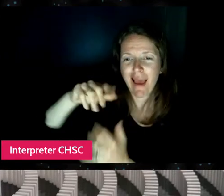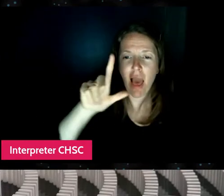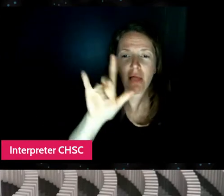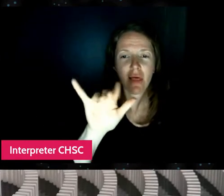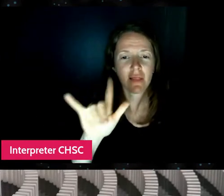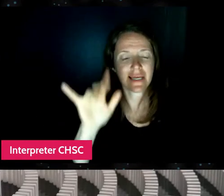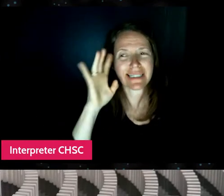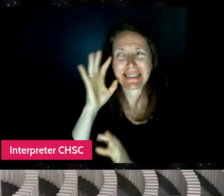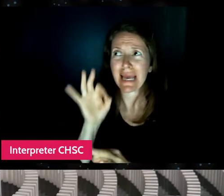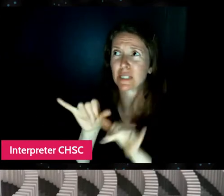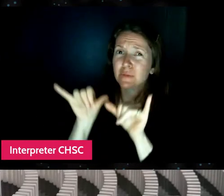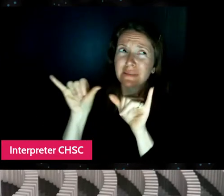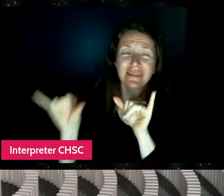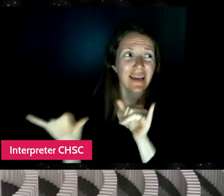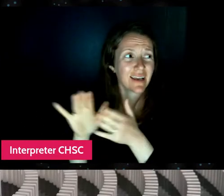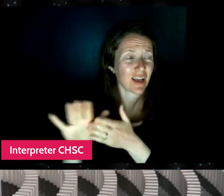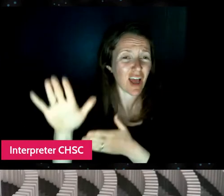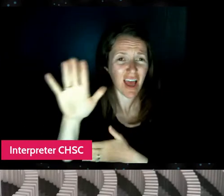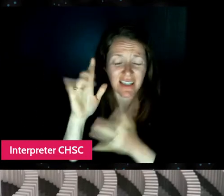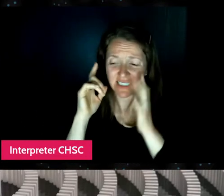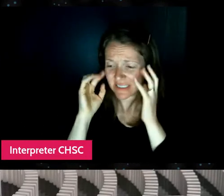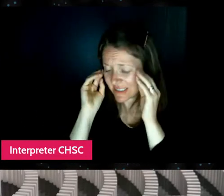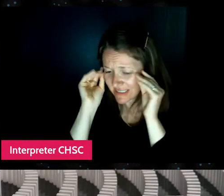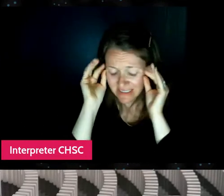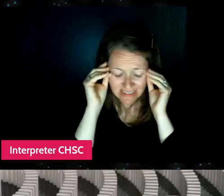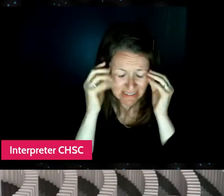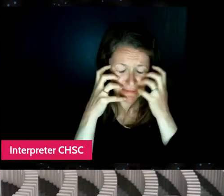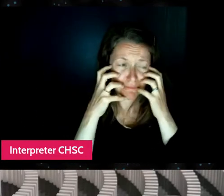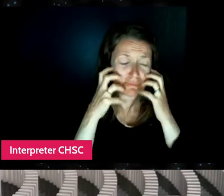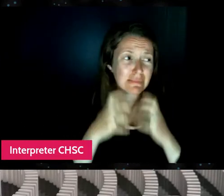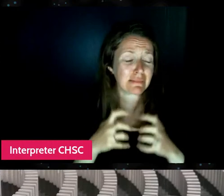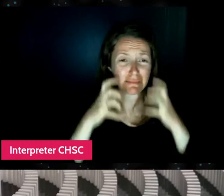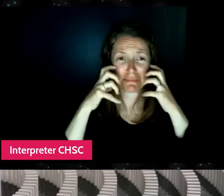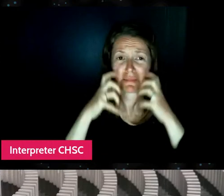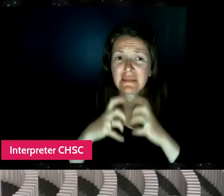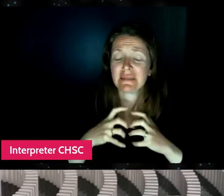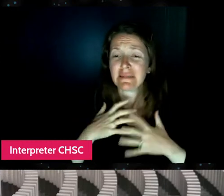should I stay in college and she's breaking down and crying 'cause she's gonna leave her friends